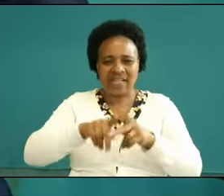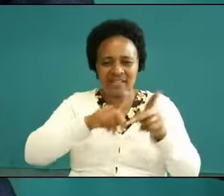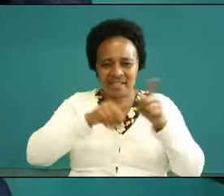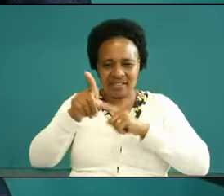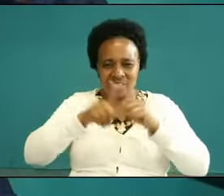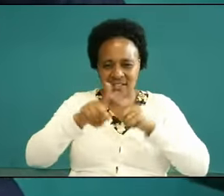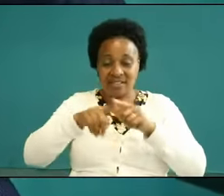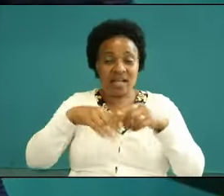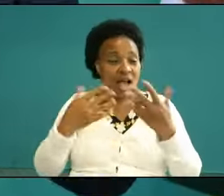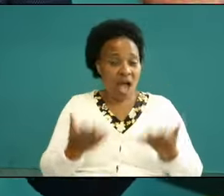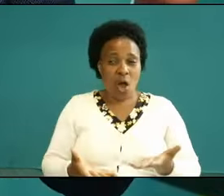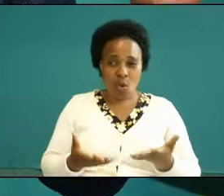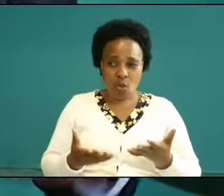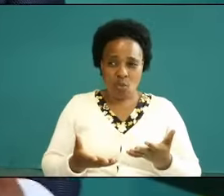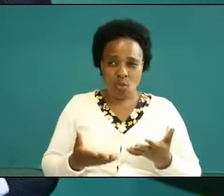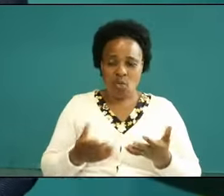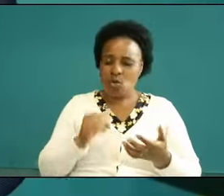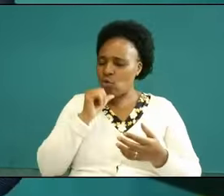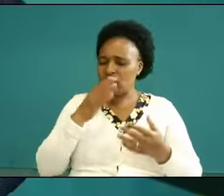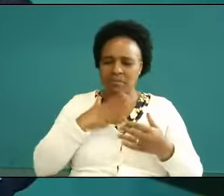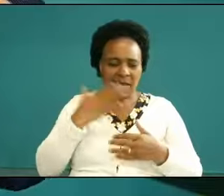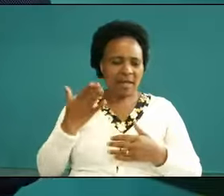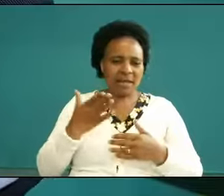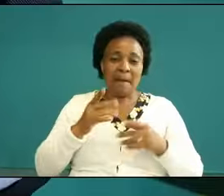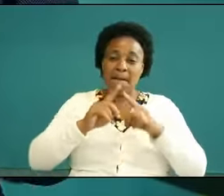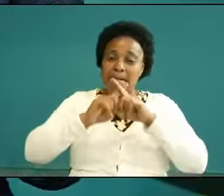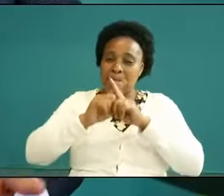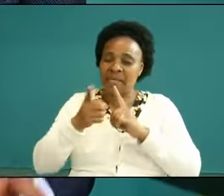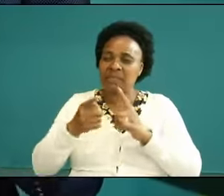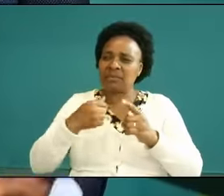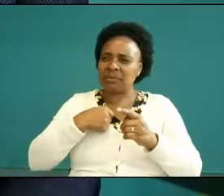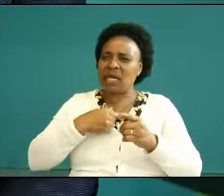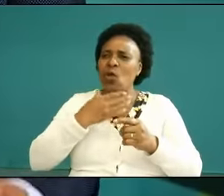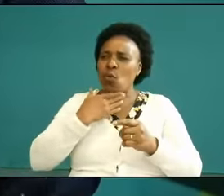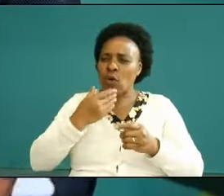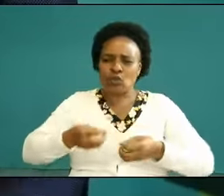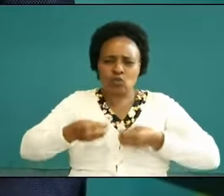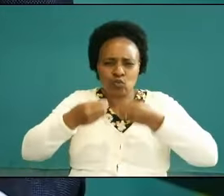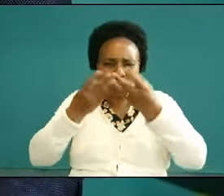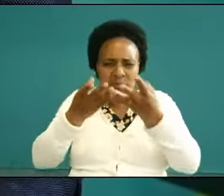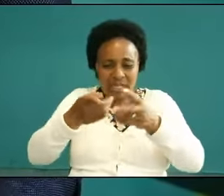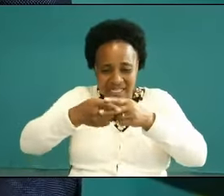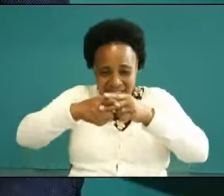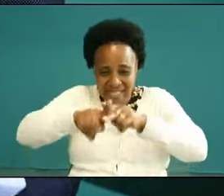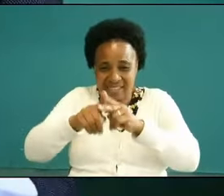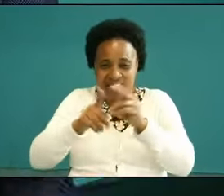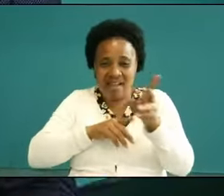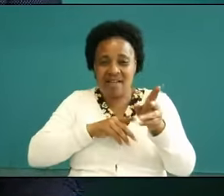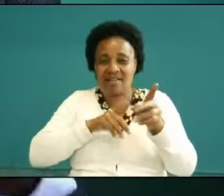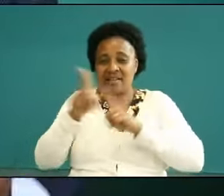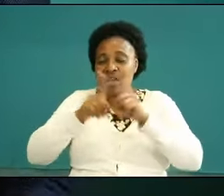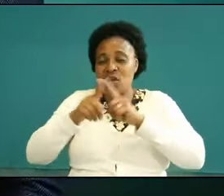how that is going to happen but you have a willing heart to begin a journey walking in the spirit and